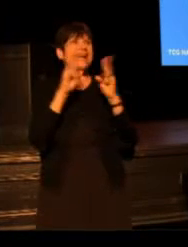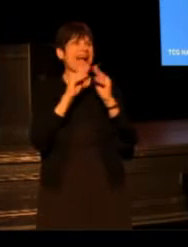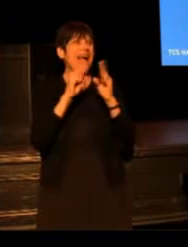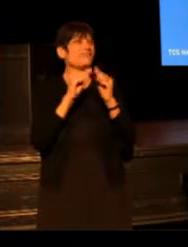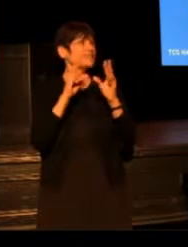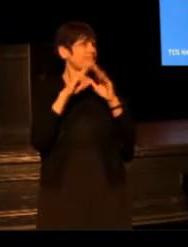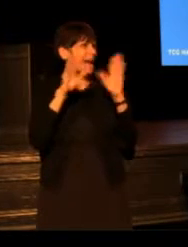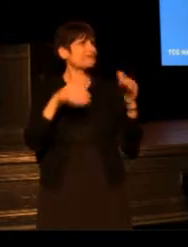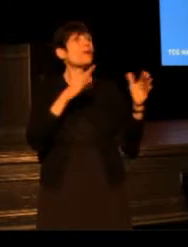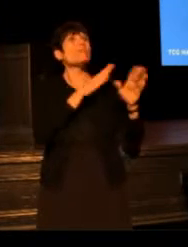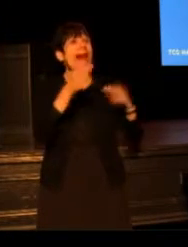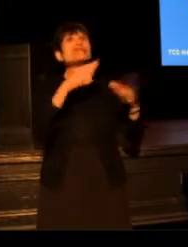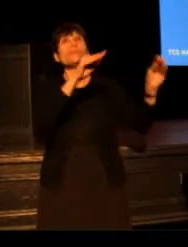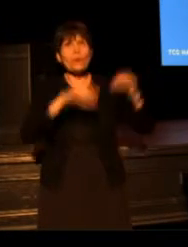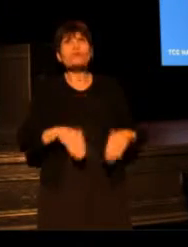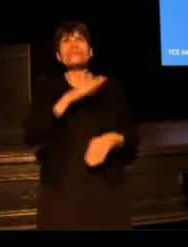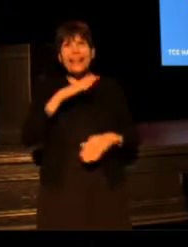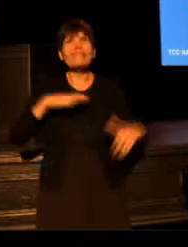who plan to move to Cleveland now.